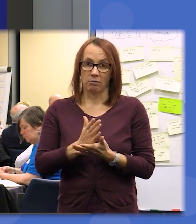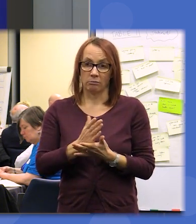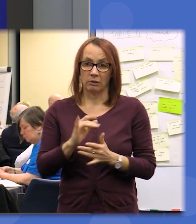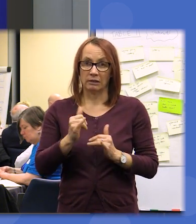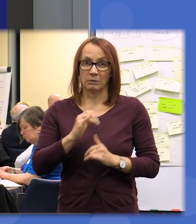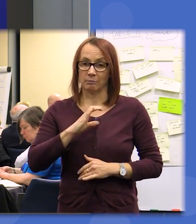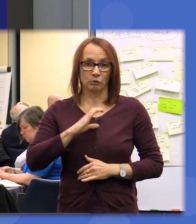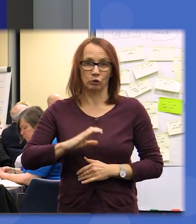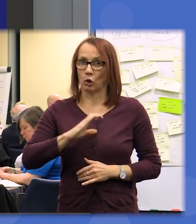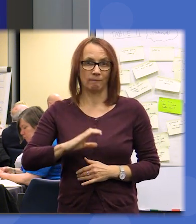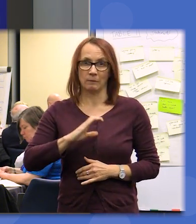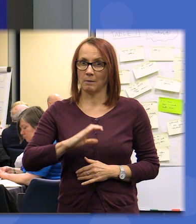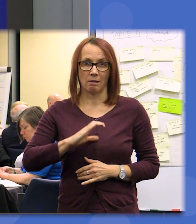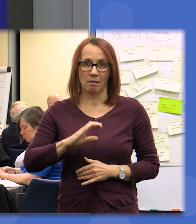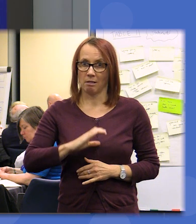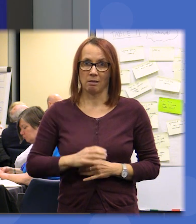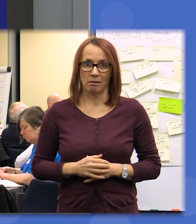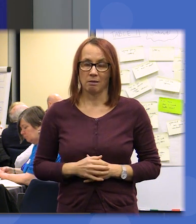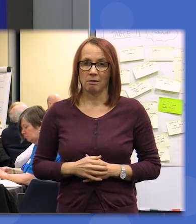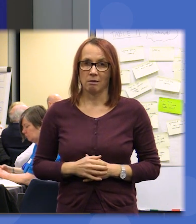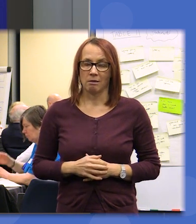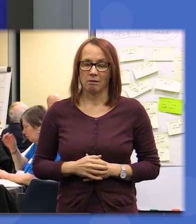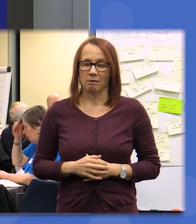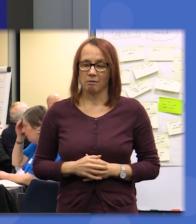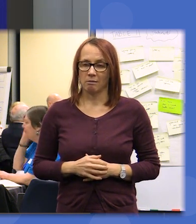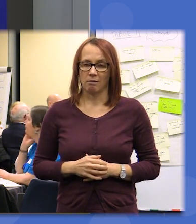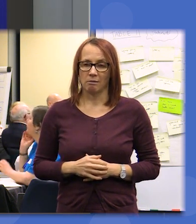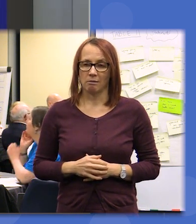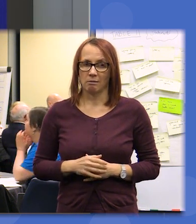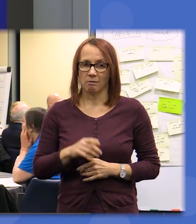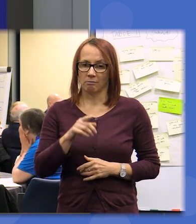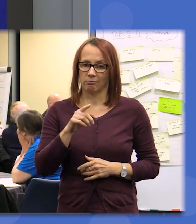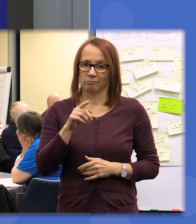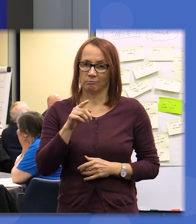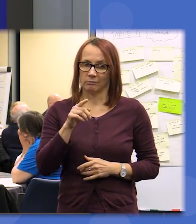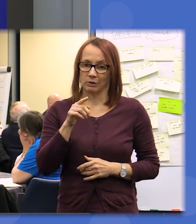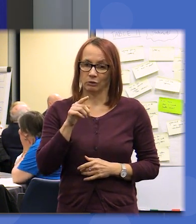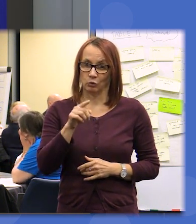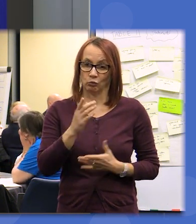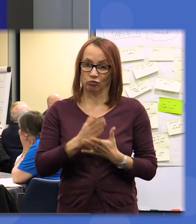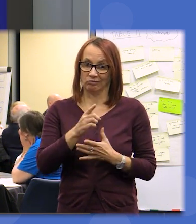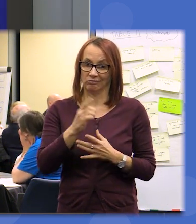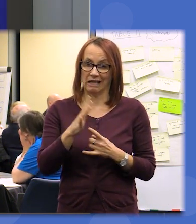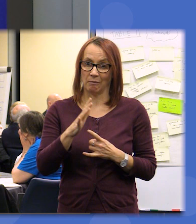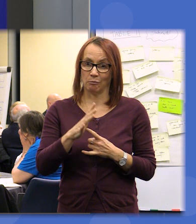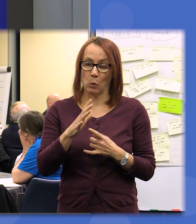at times don't underestimate your point in history and so thank you sincerely